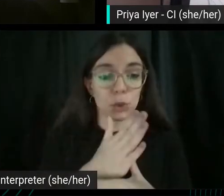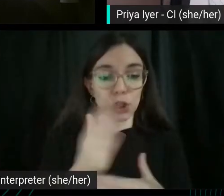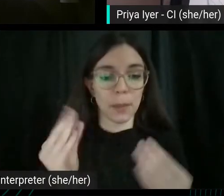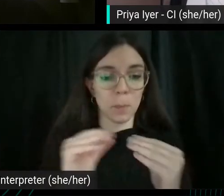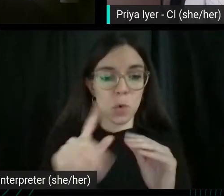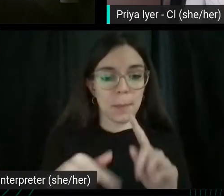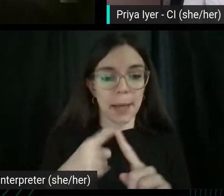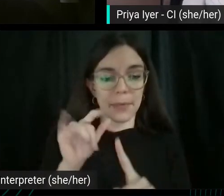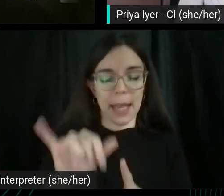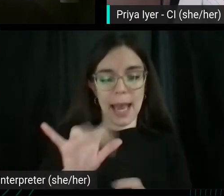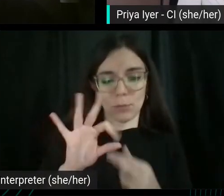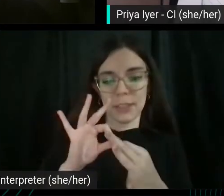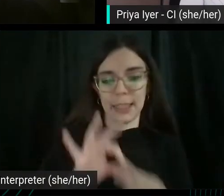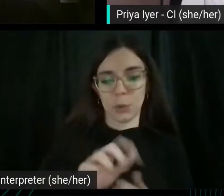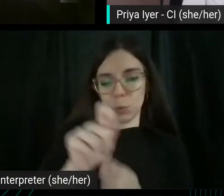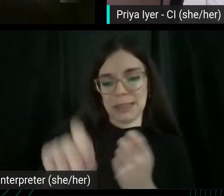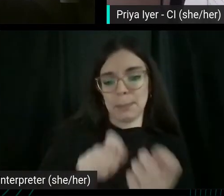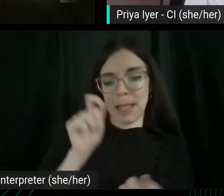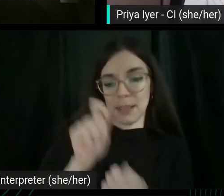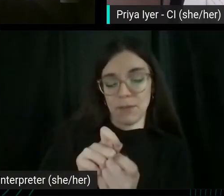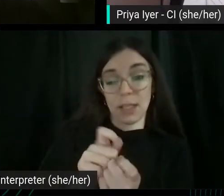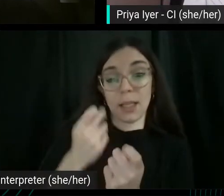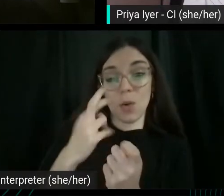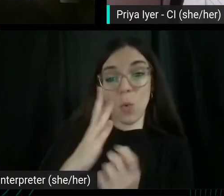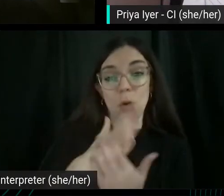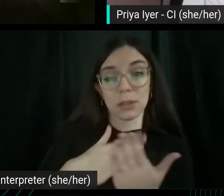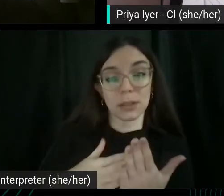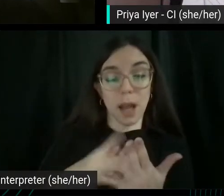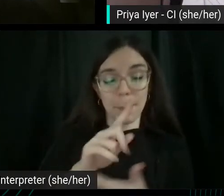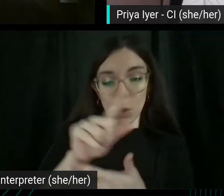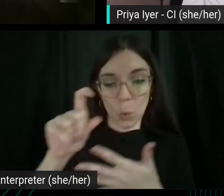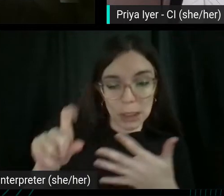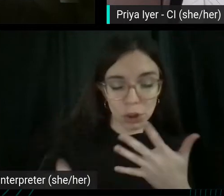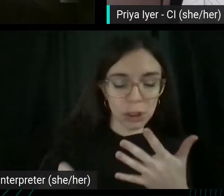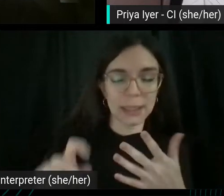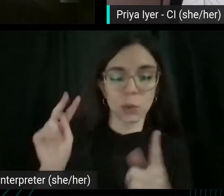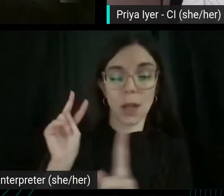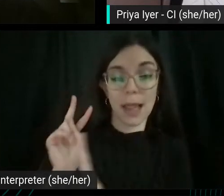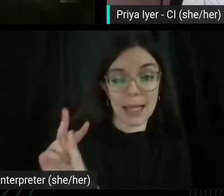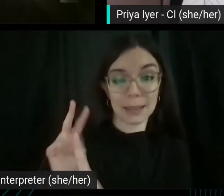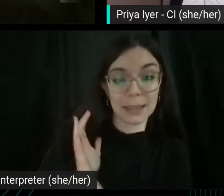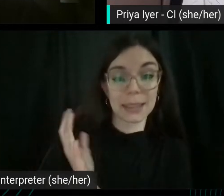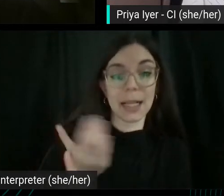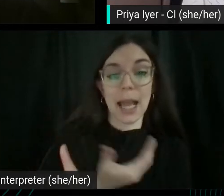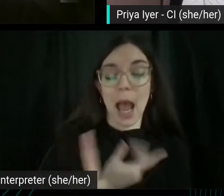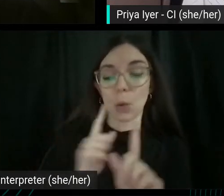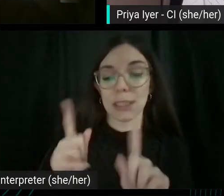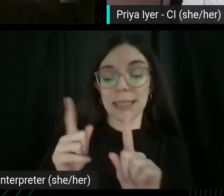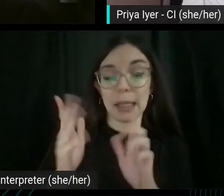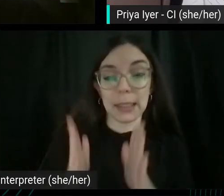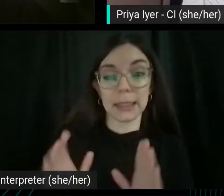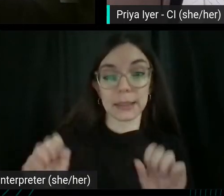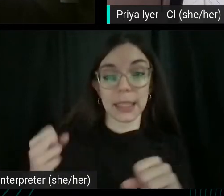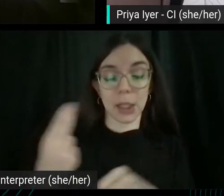specificity or just some questions or lenses that our attendees can? Use as they're going through the keyword research.